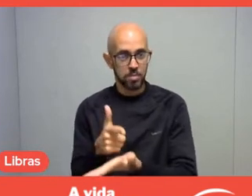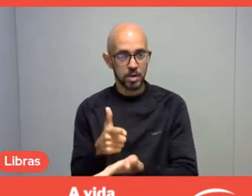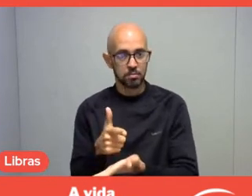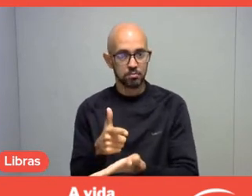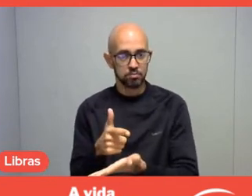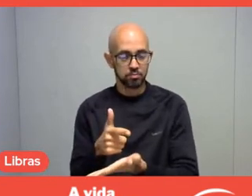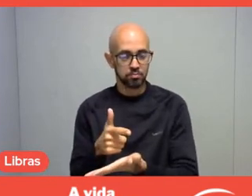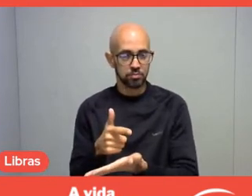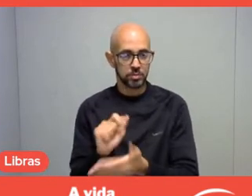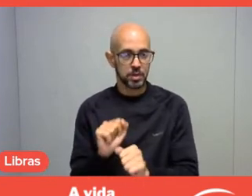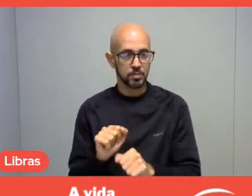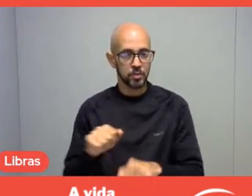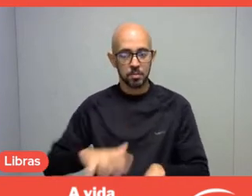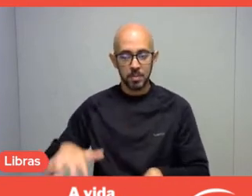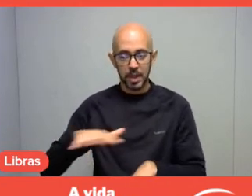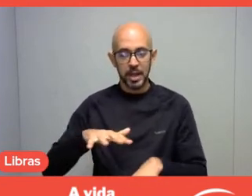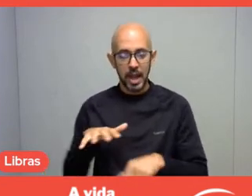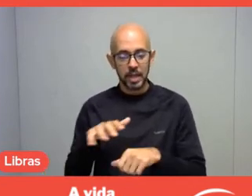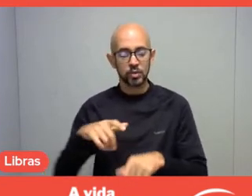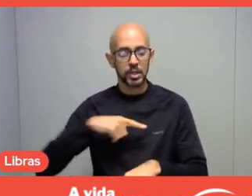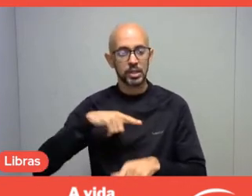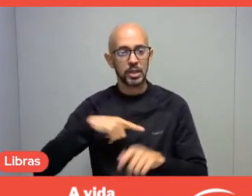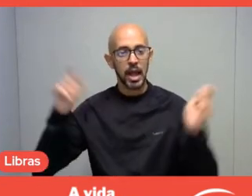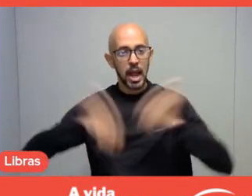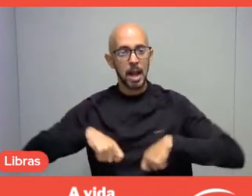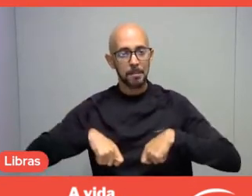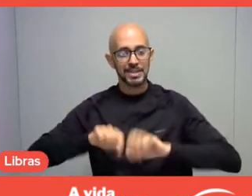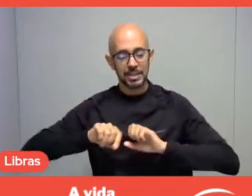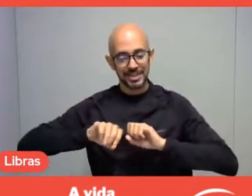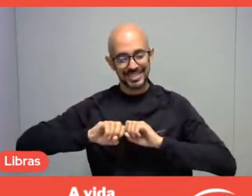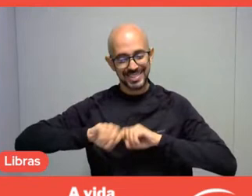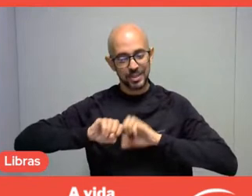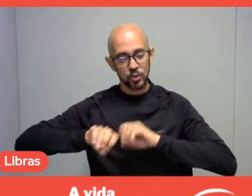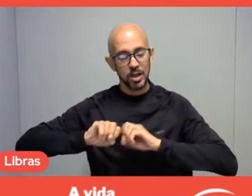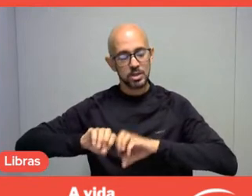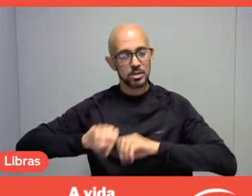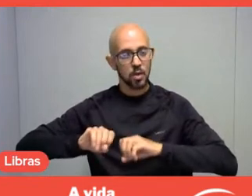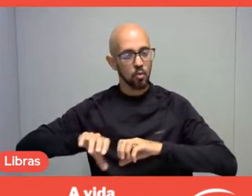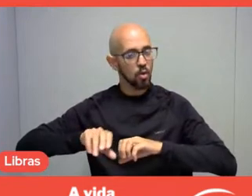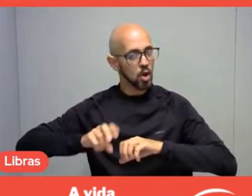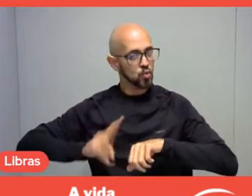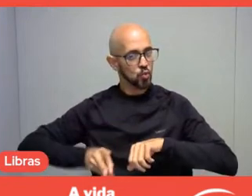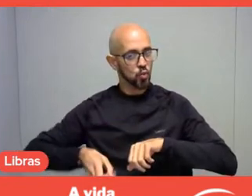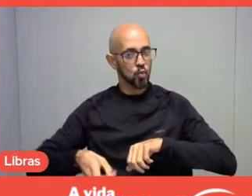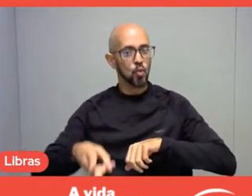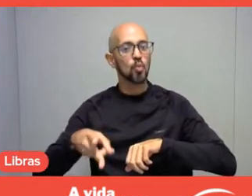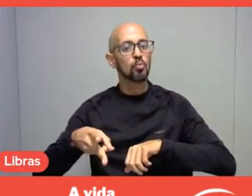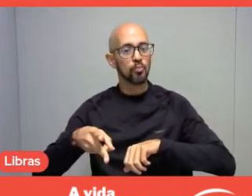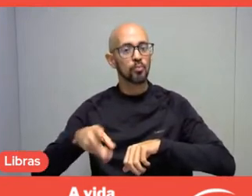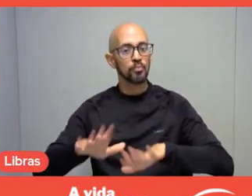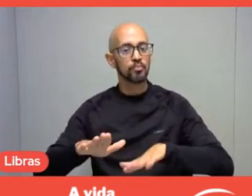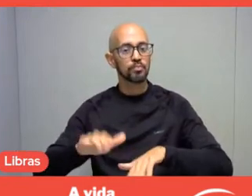So, the market has a constant education potential. And I think that leisure professionals,